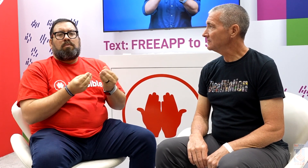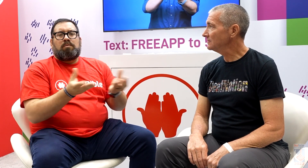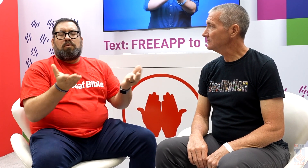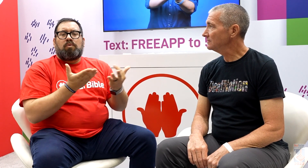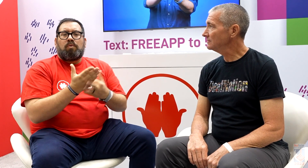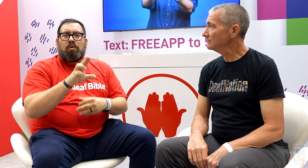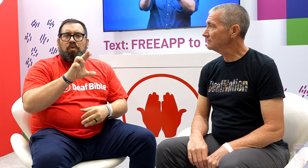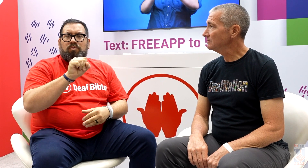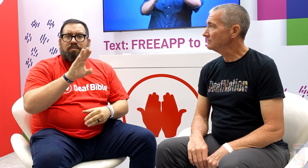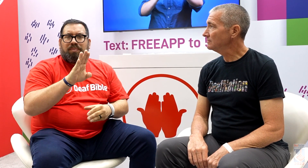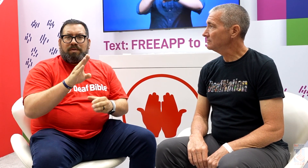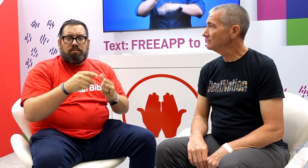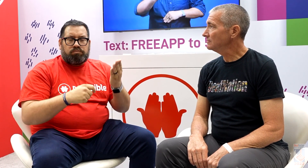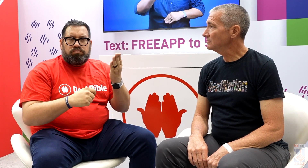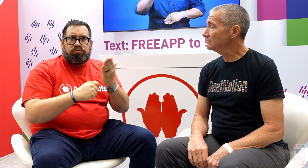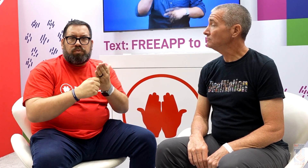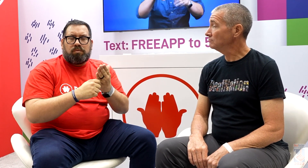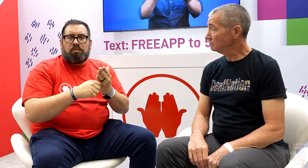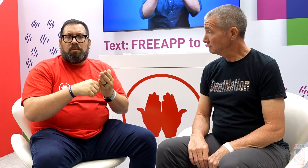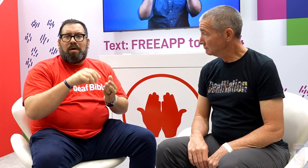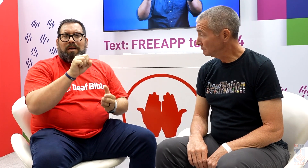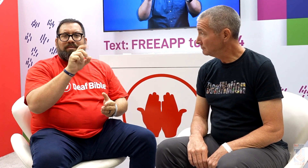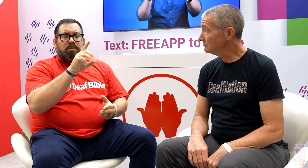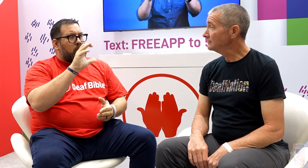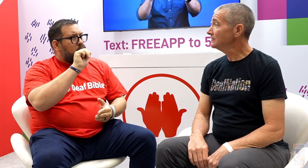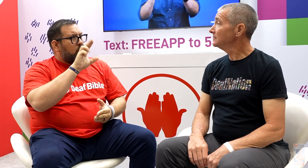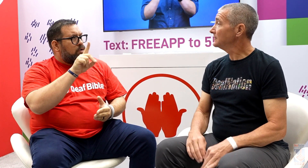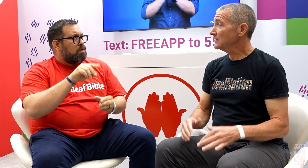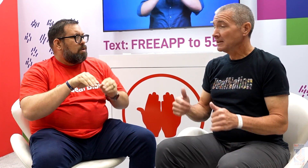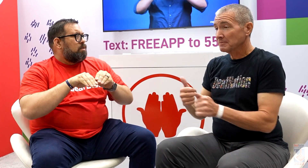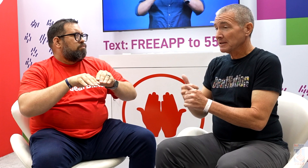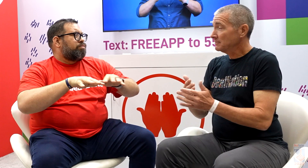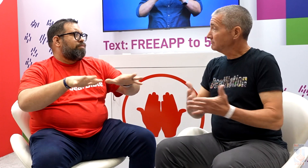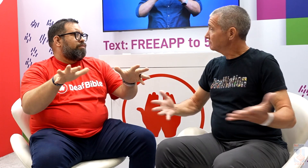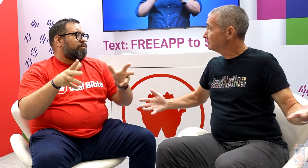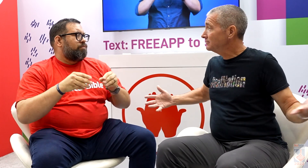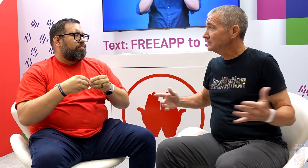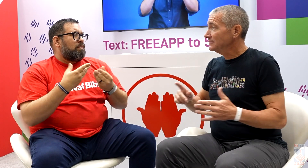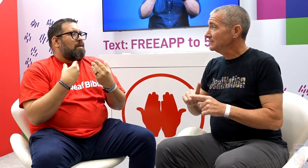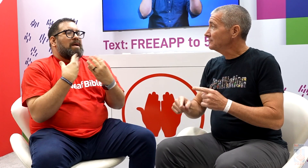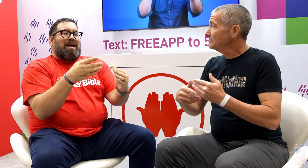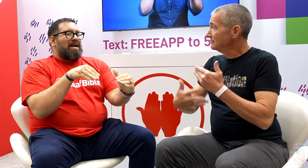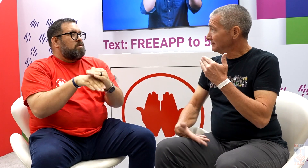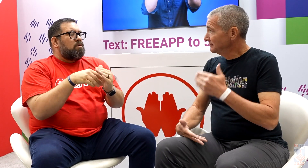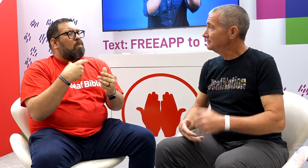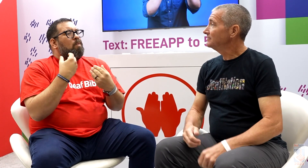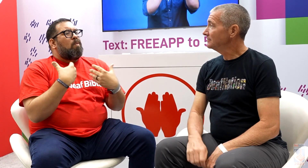so we want to be able to provide access through USBs or SD cards. To provide everything? Yes, to provide access.